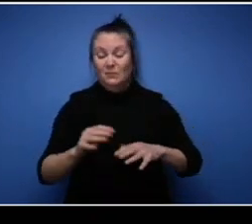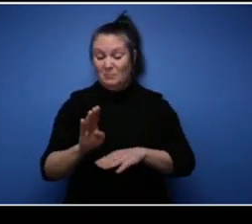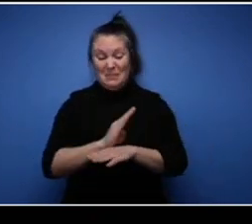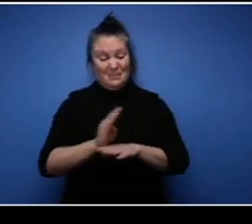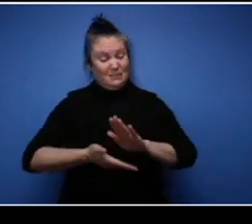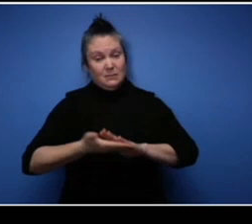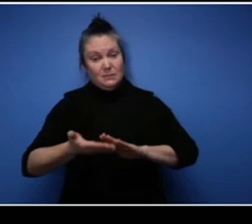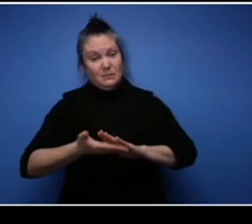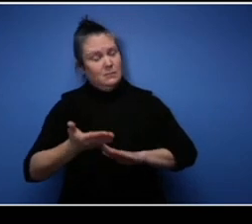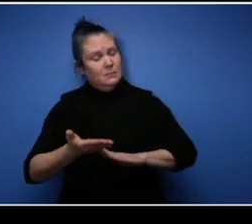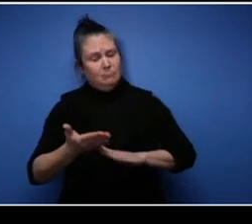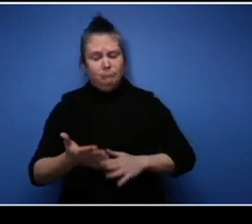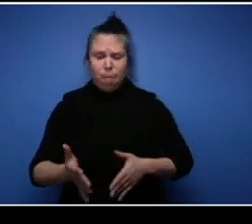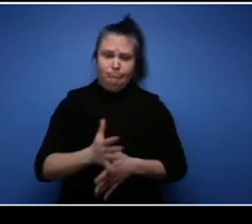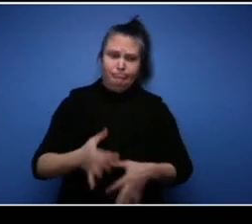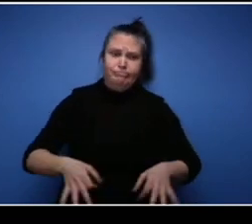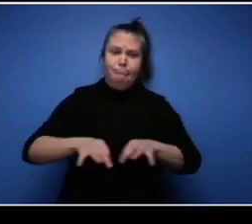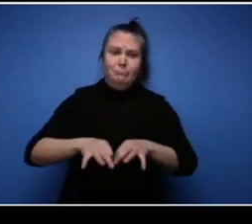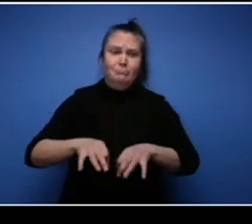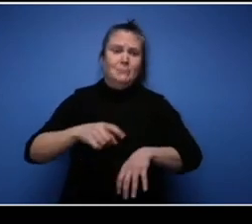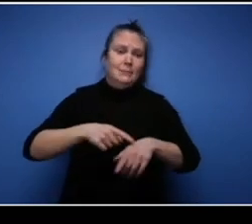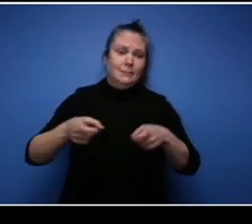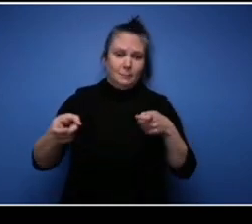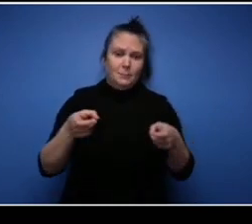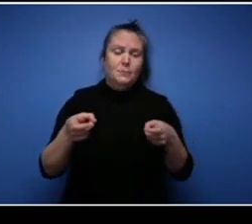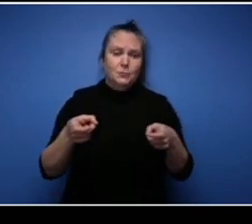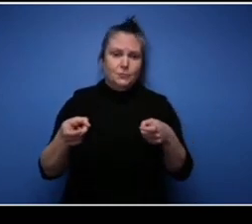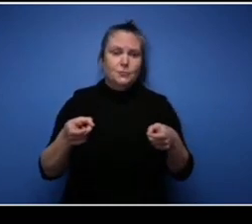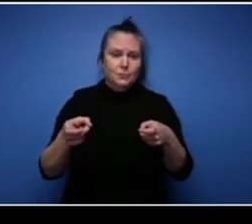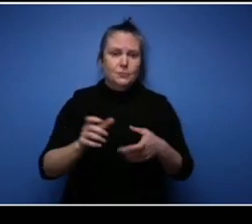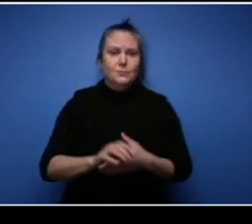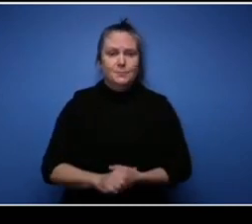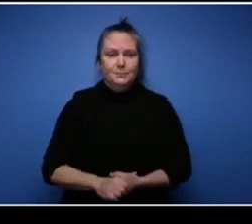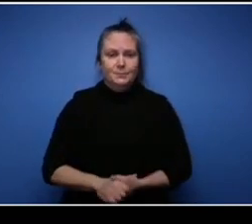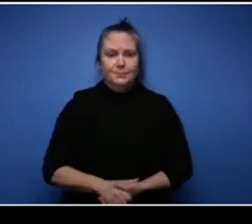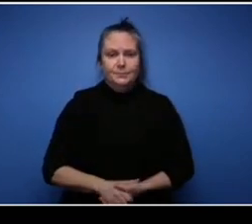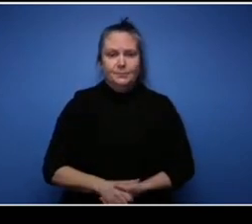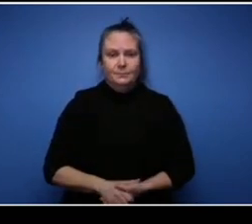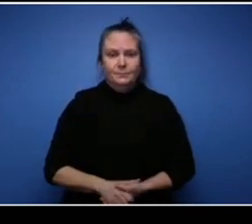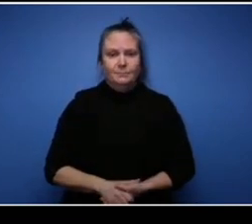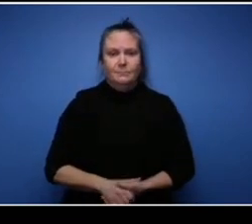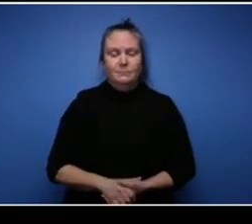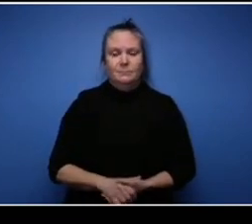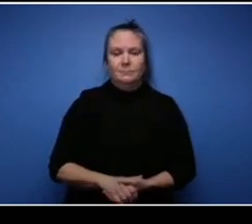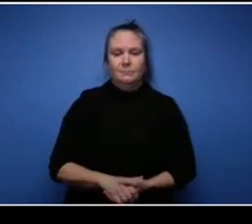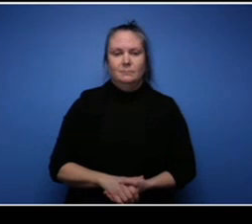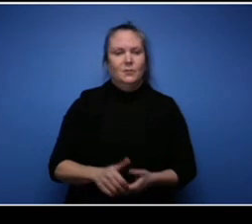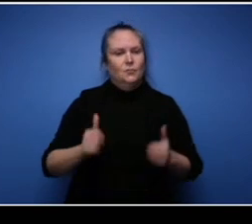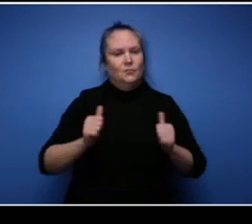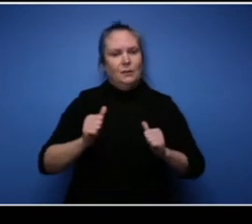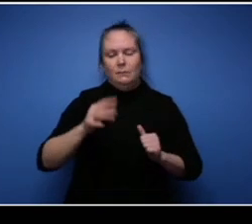and efficiency, you know eliminate the distractions because as you know in time management there's